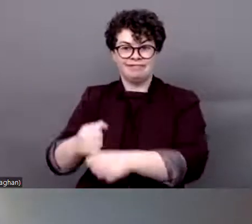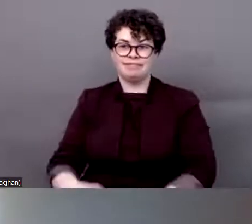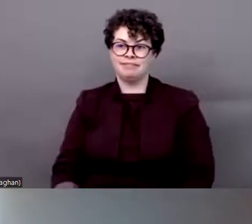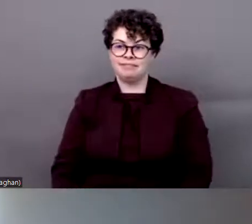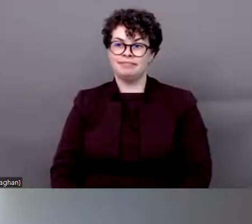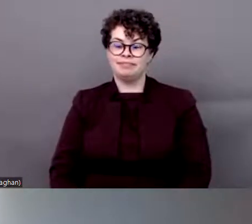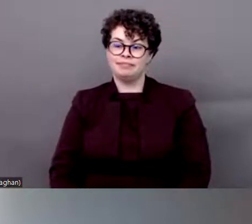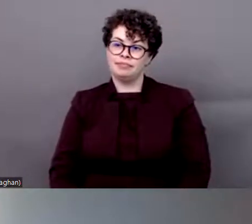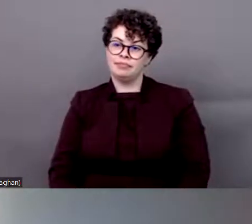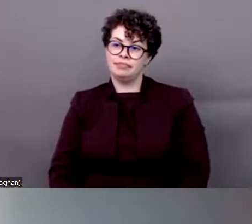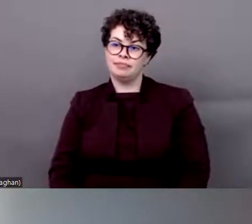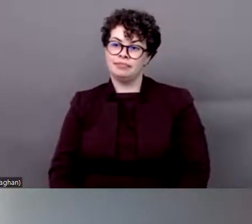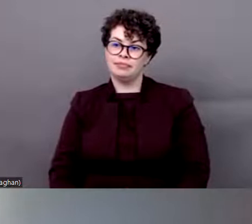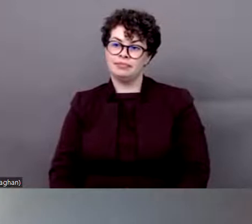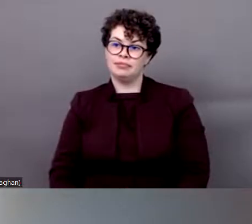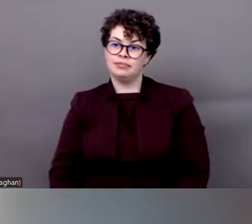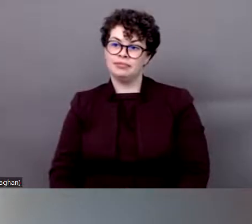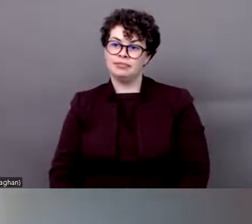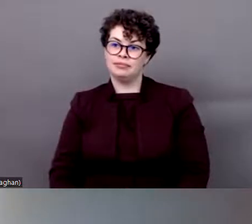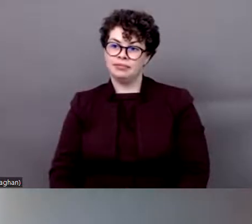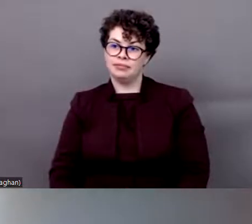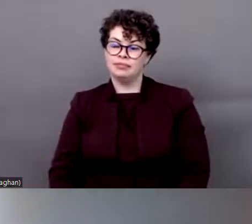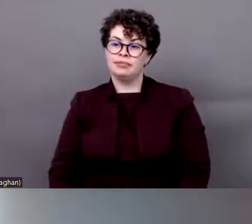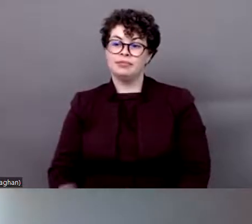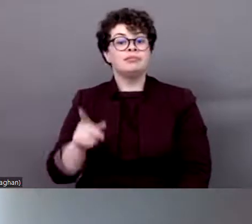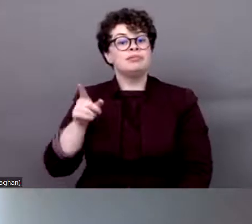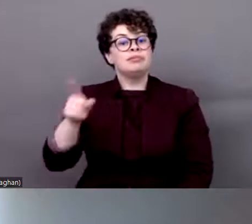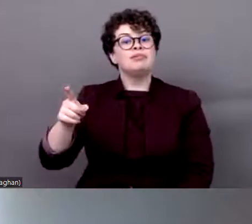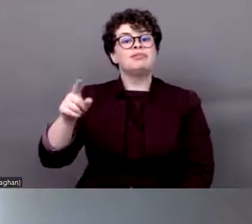faculty member at add ma cannia college in